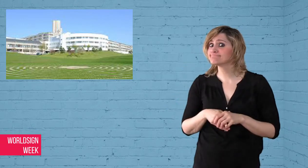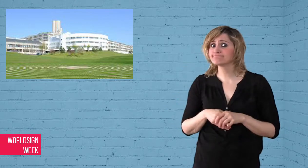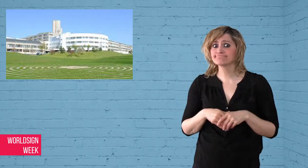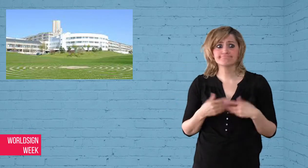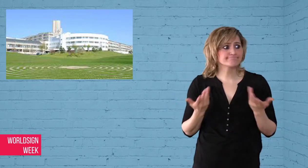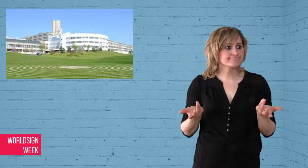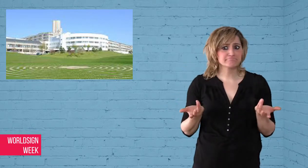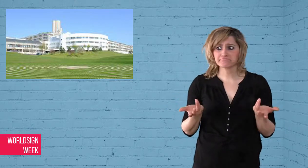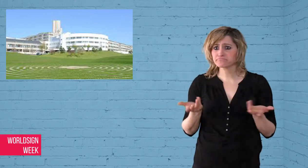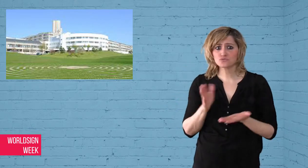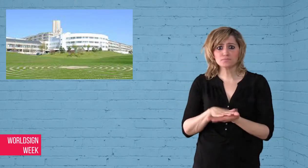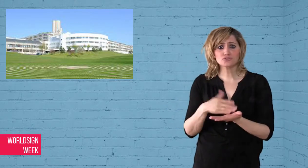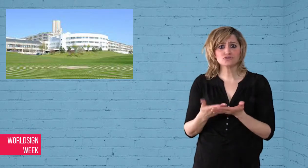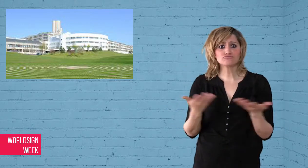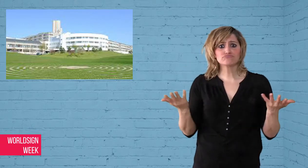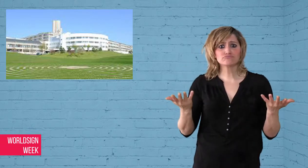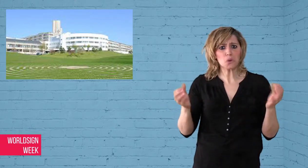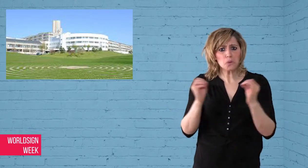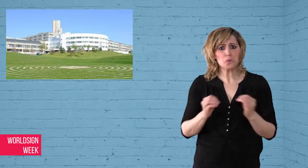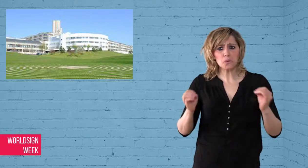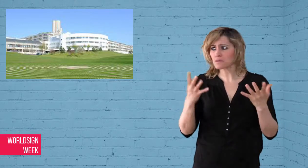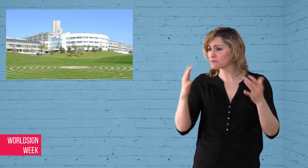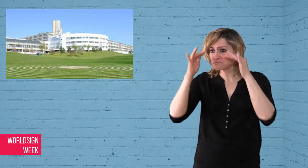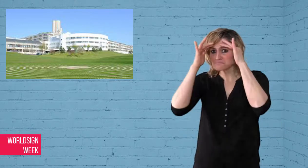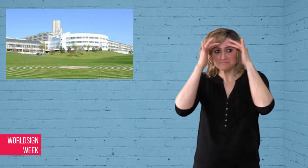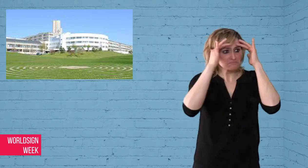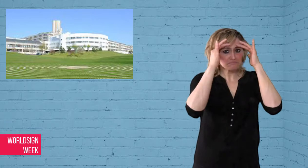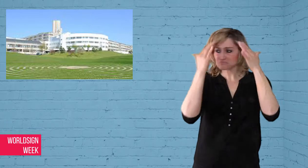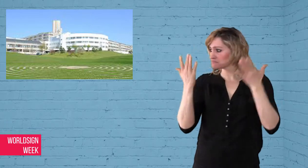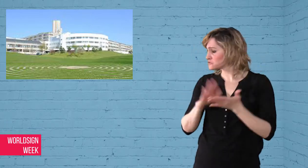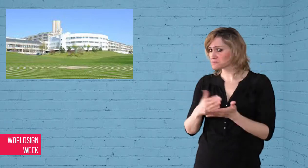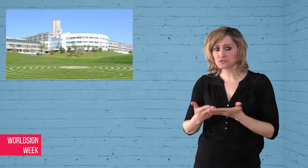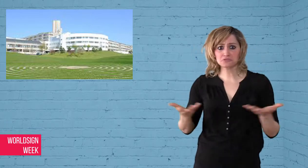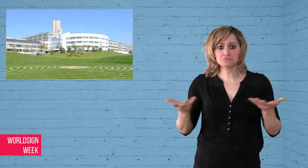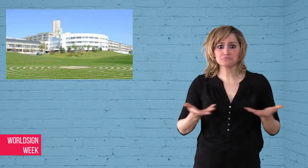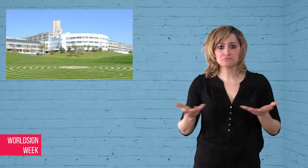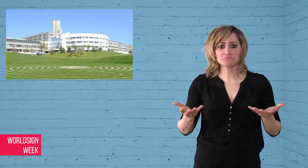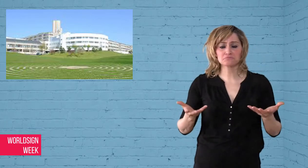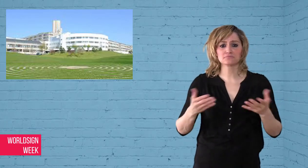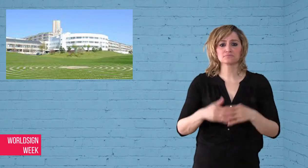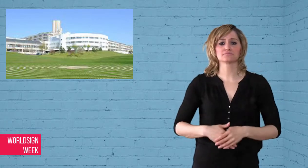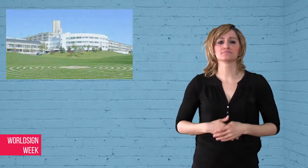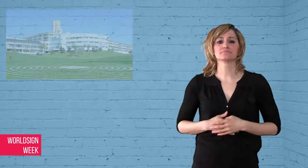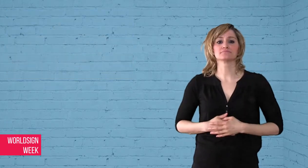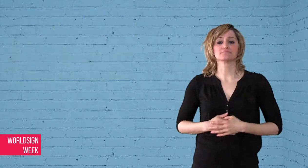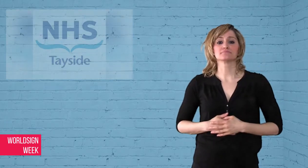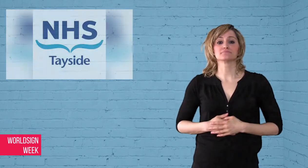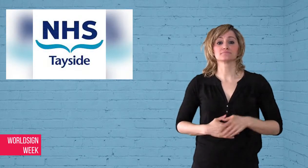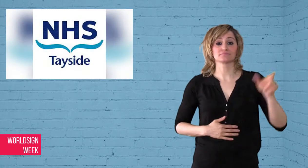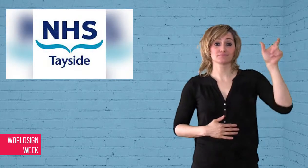interpreter is present when the Deaf